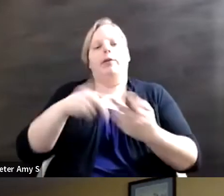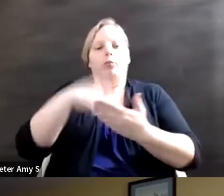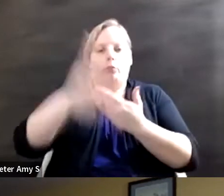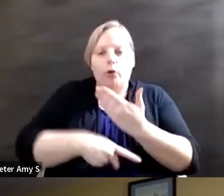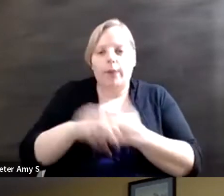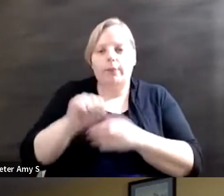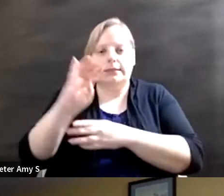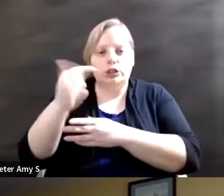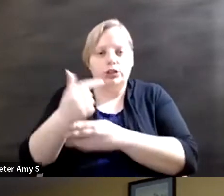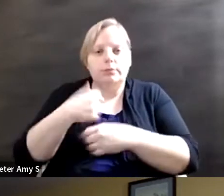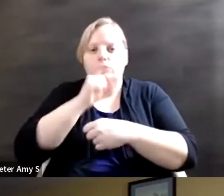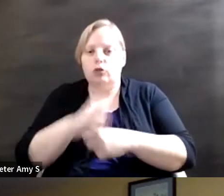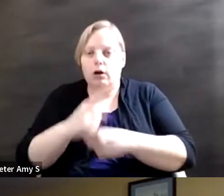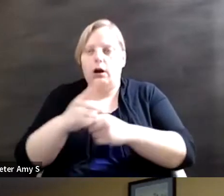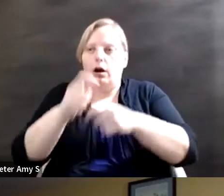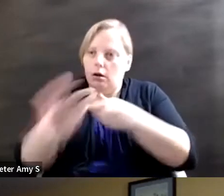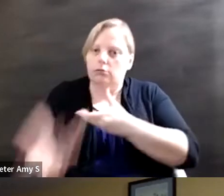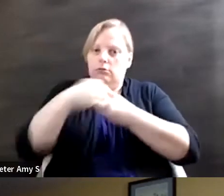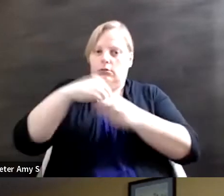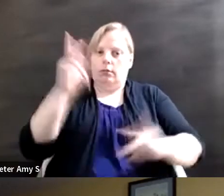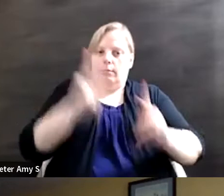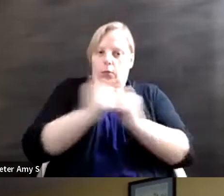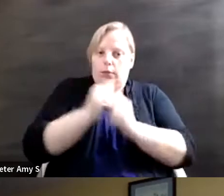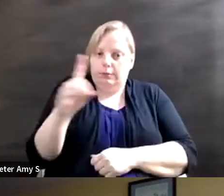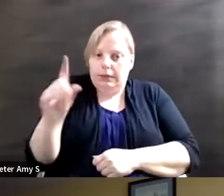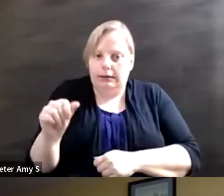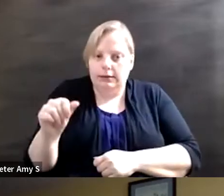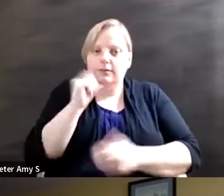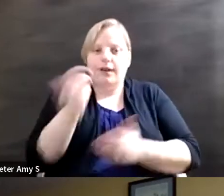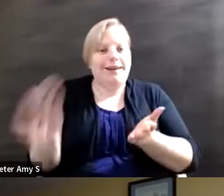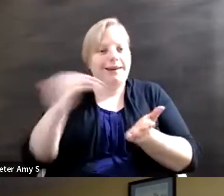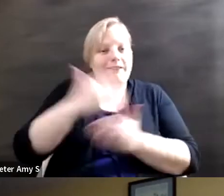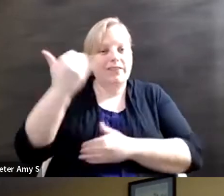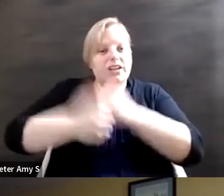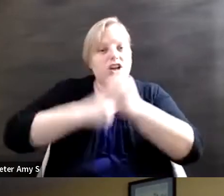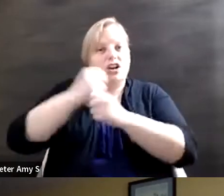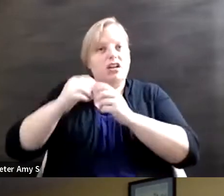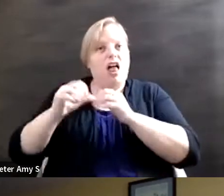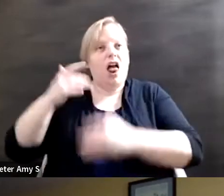include disability and that we don't have another round of 15 years of everything about us without